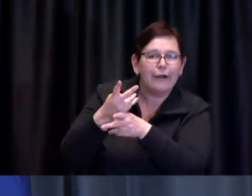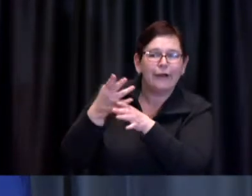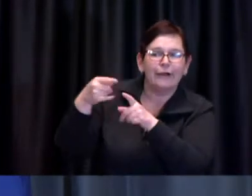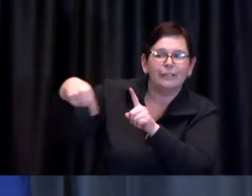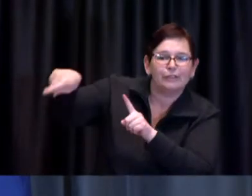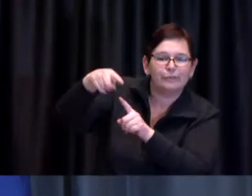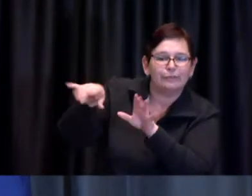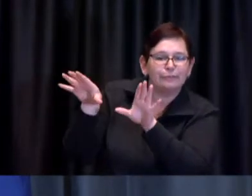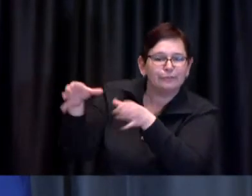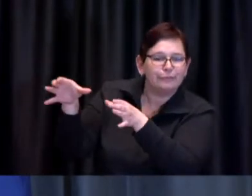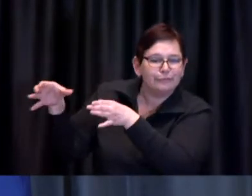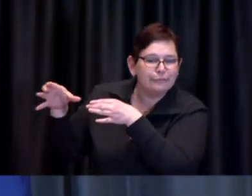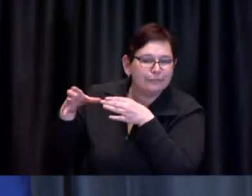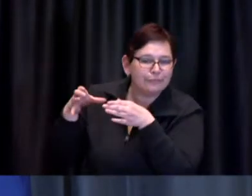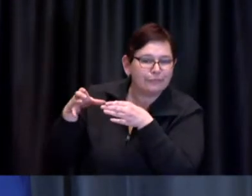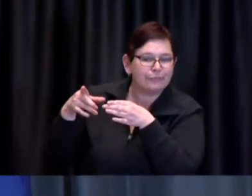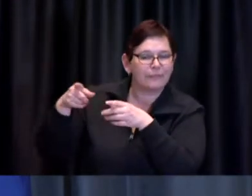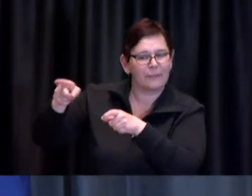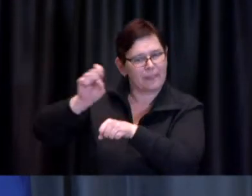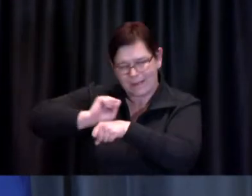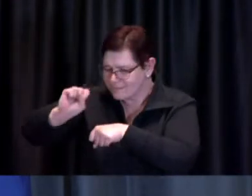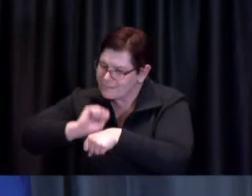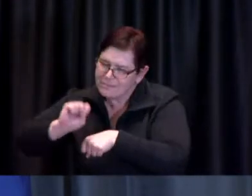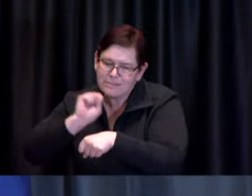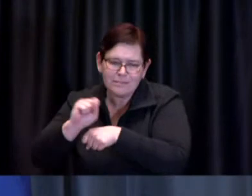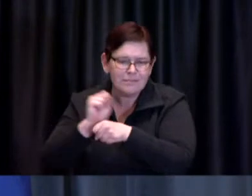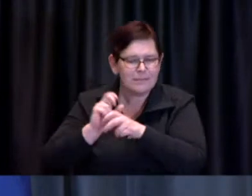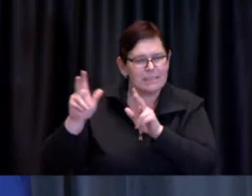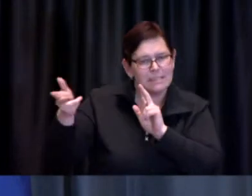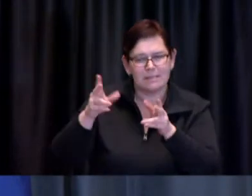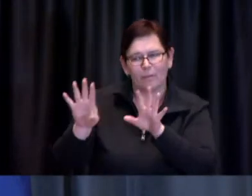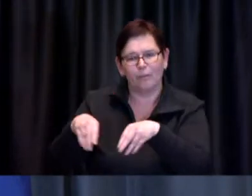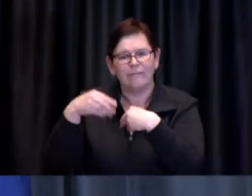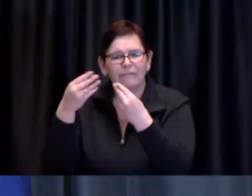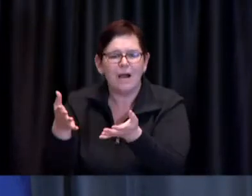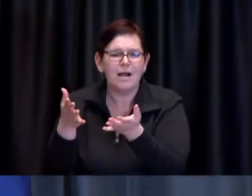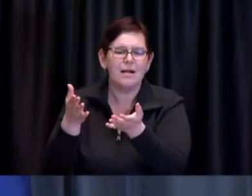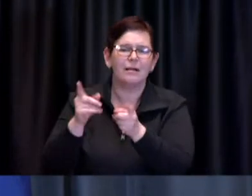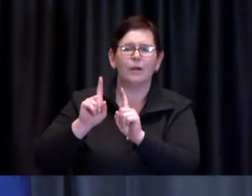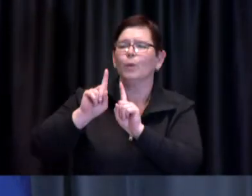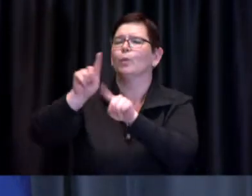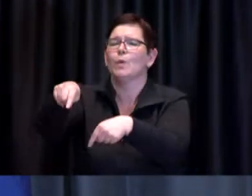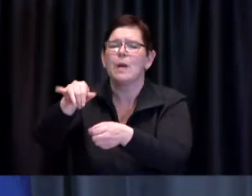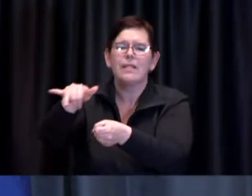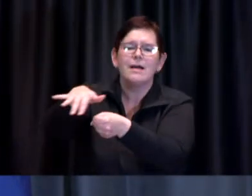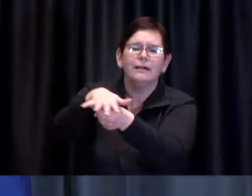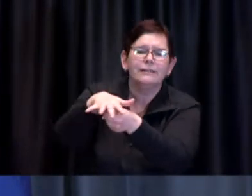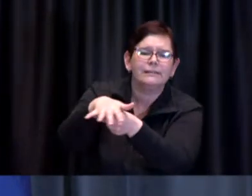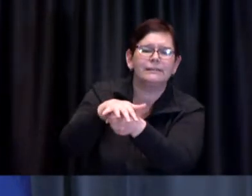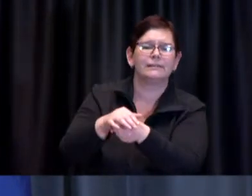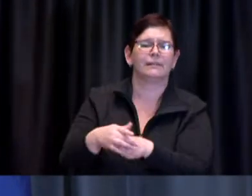they are in communities and will continue to be. Vaccine of course continues to be